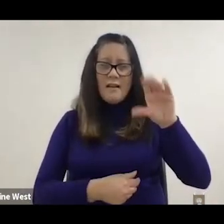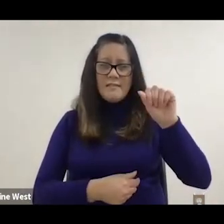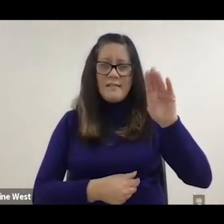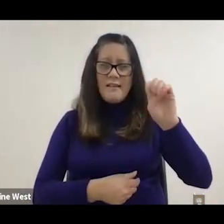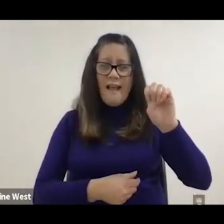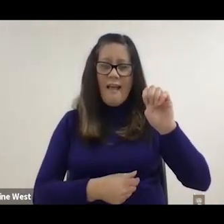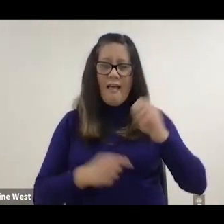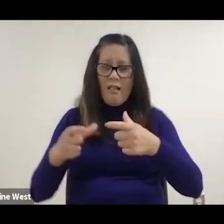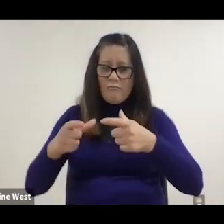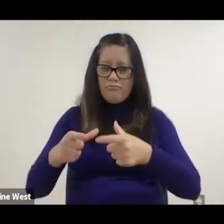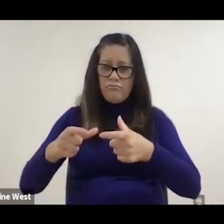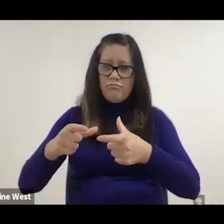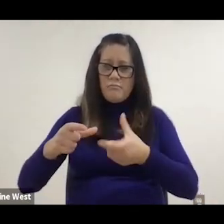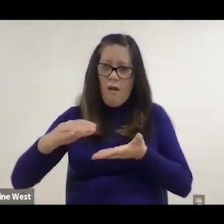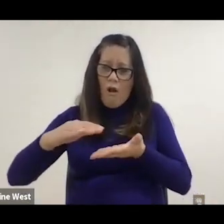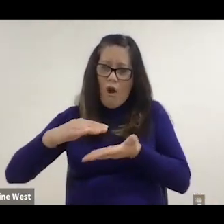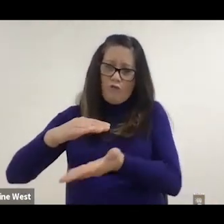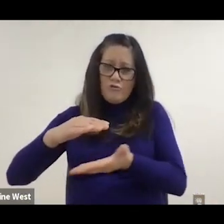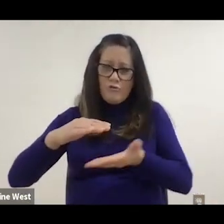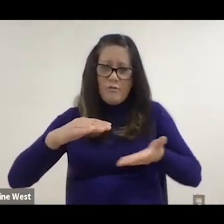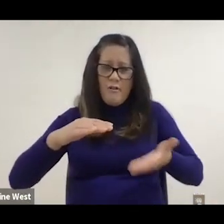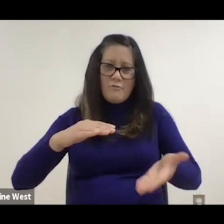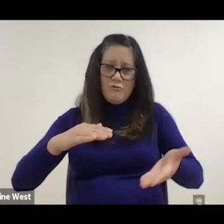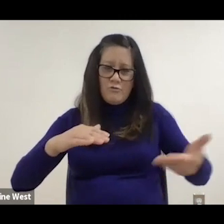We had to use some artificial intelligence and machine learning,